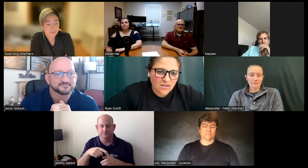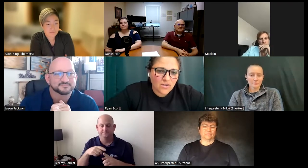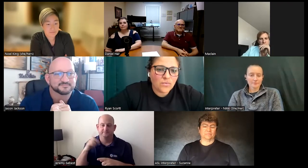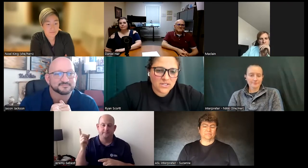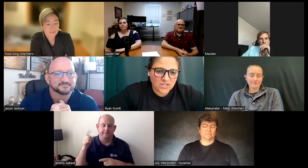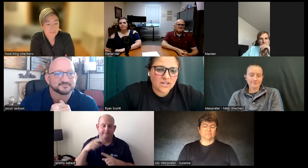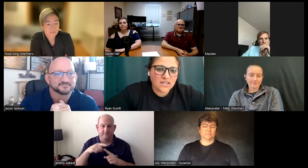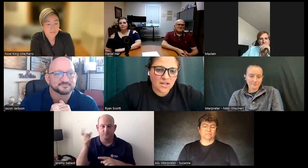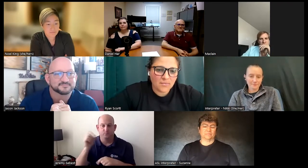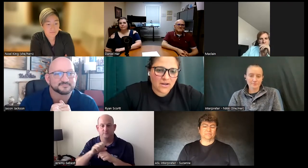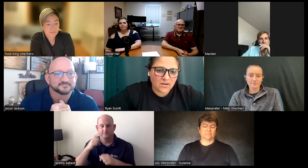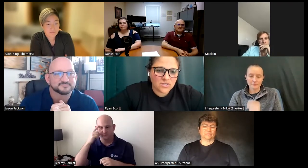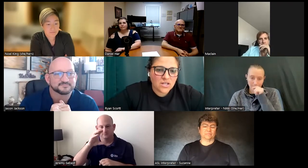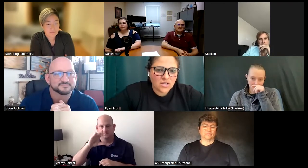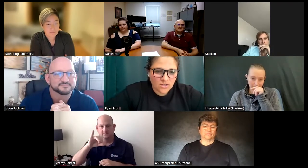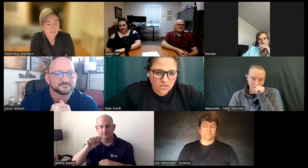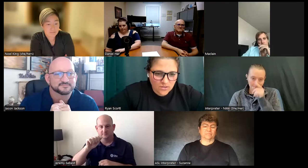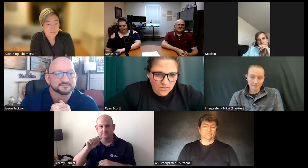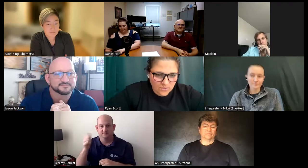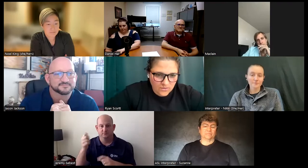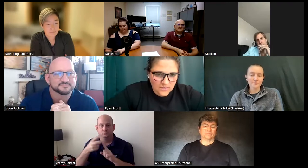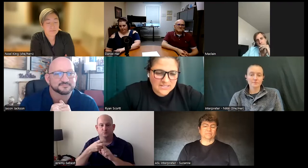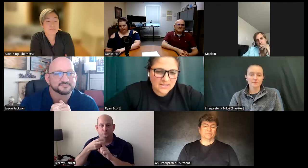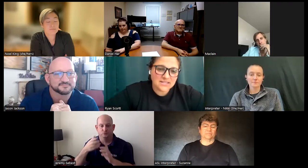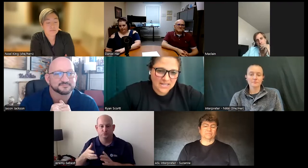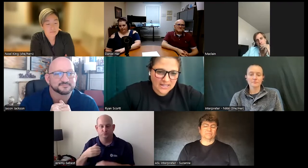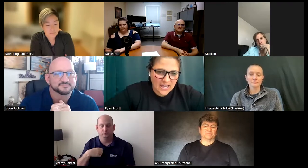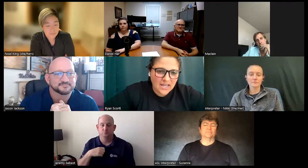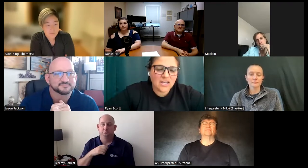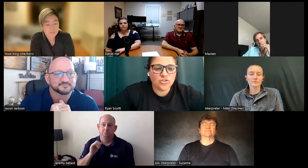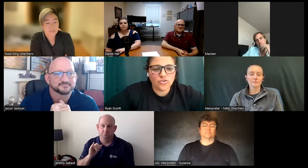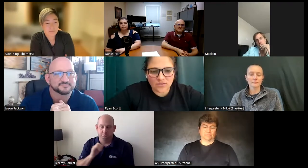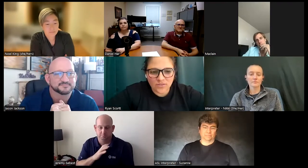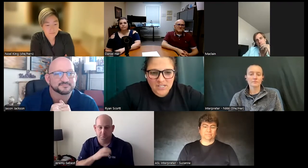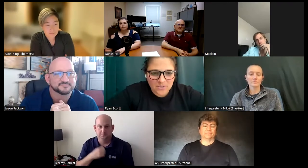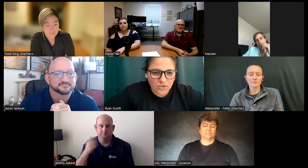was talking about the CIA and doing different types of